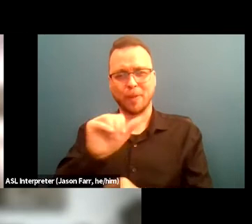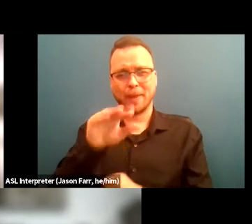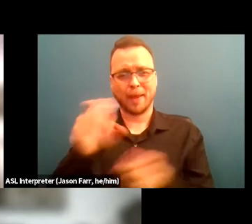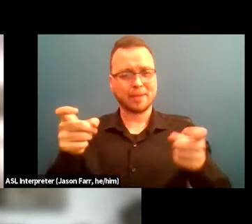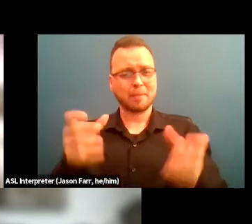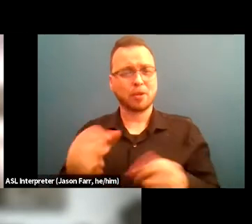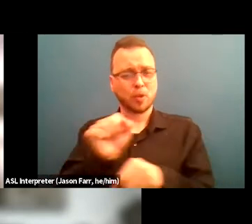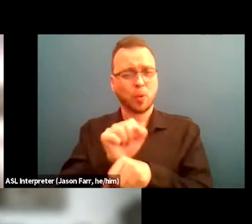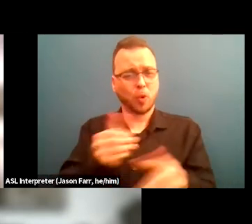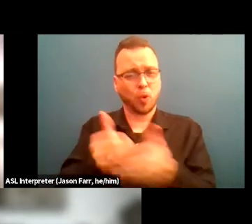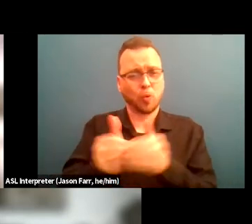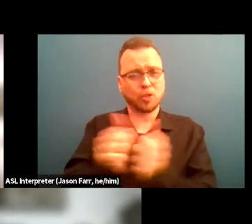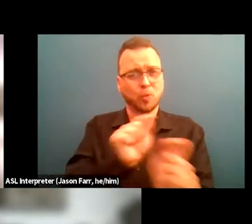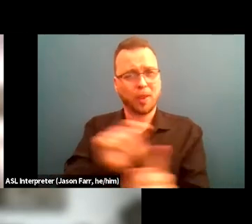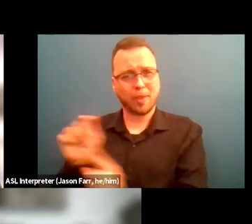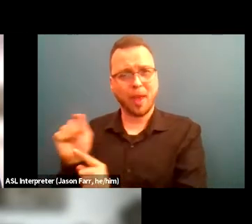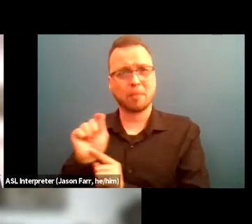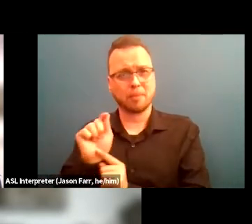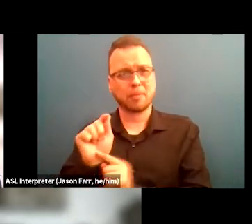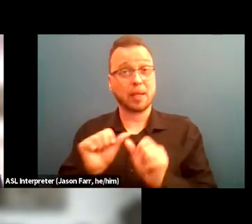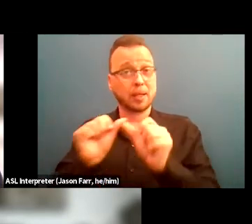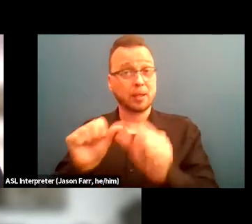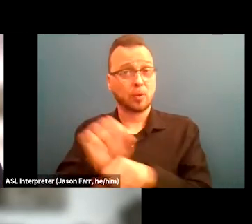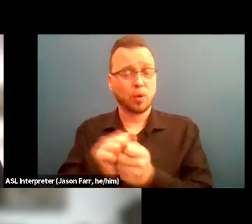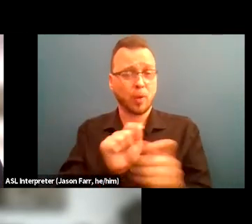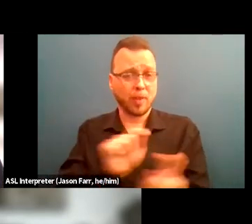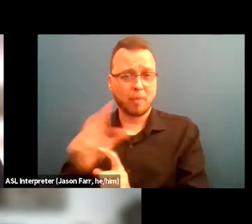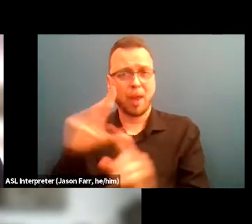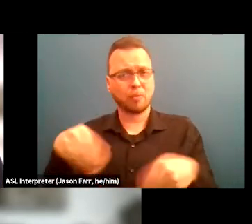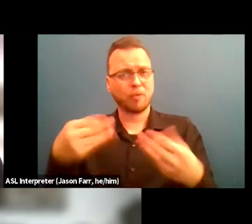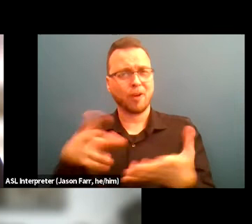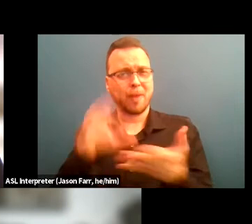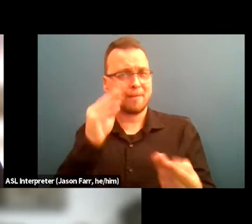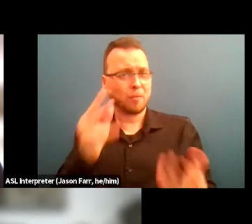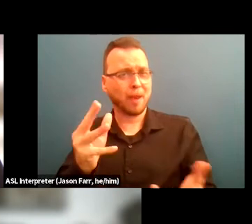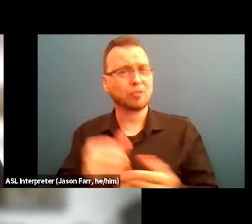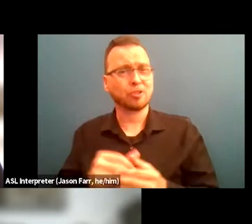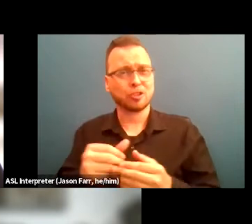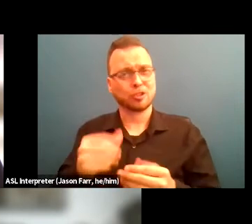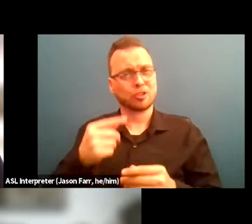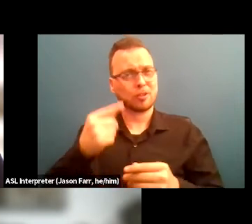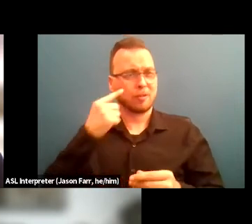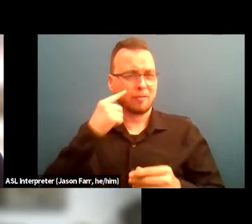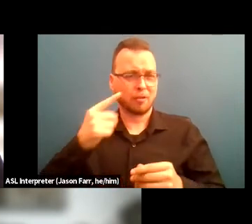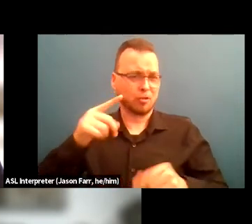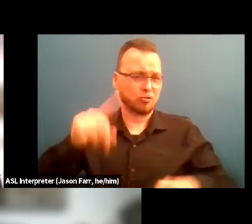work closely with them continue to work with them and provide that information from UAs that they've themselves.